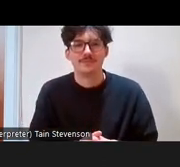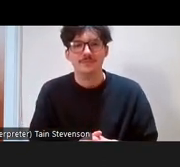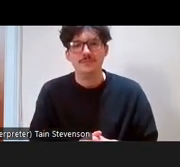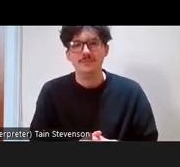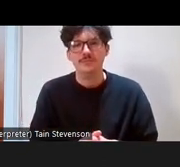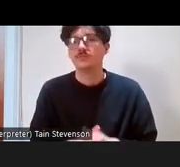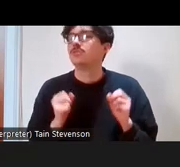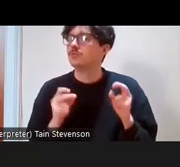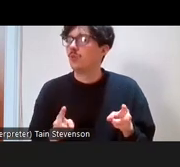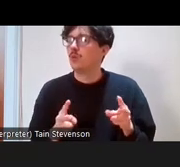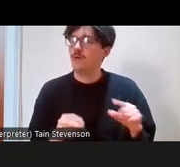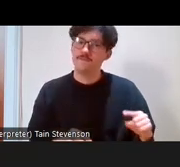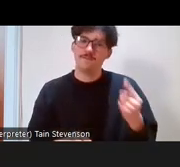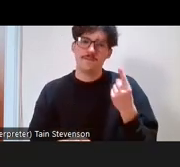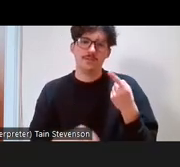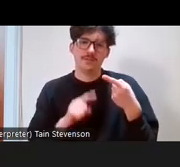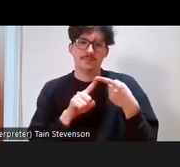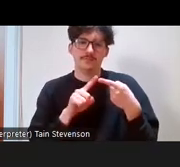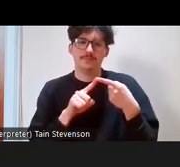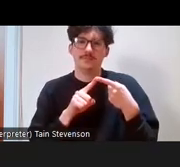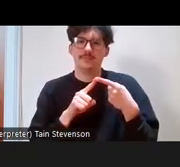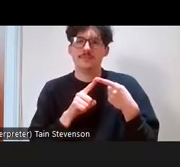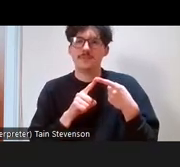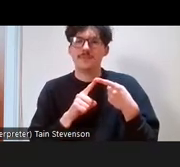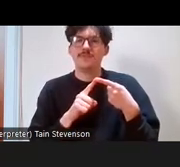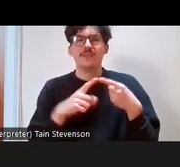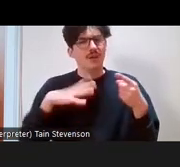The first thing we want to do just to get an idea of who's in the room and the different